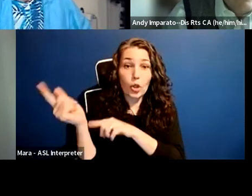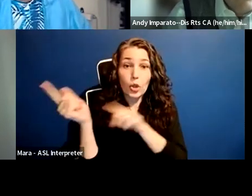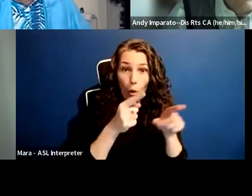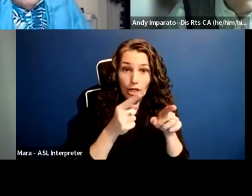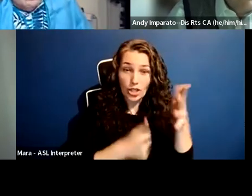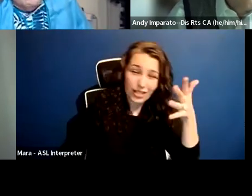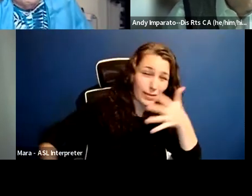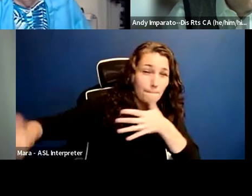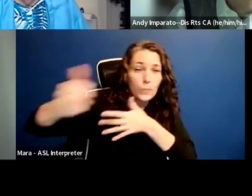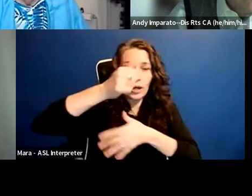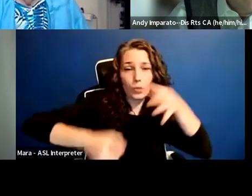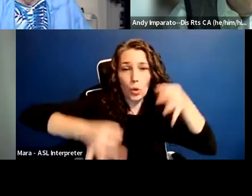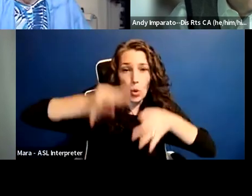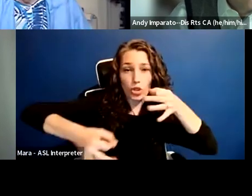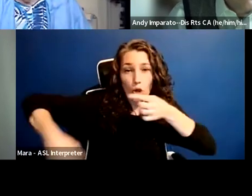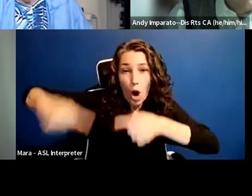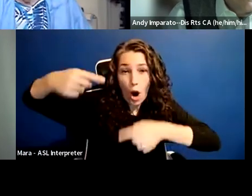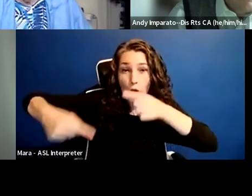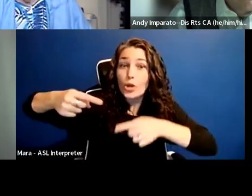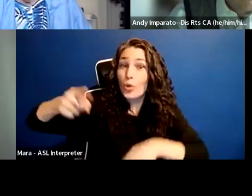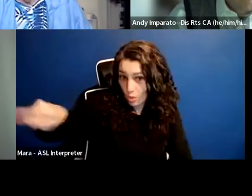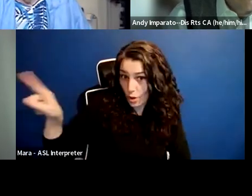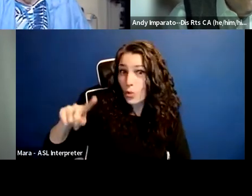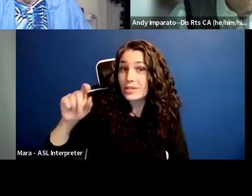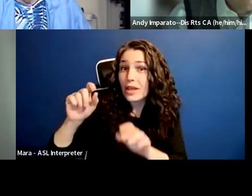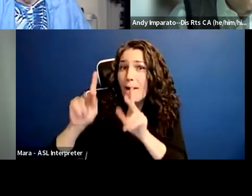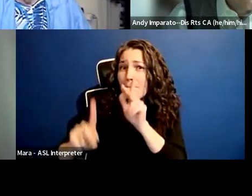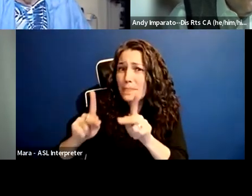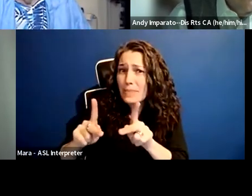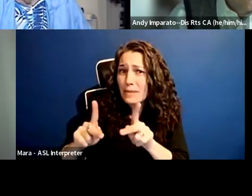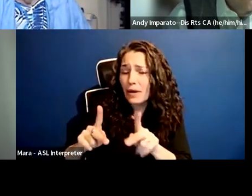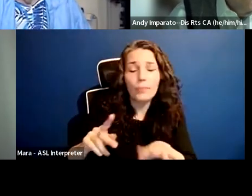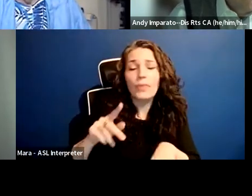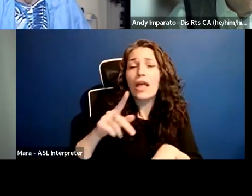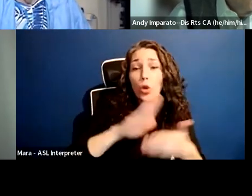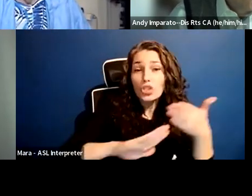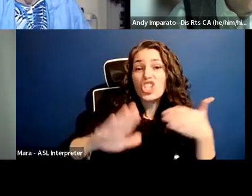that they should be allowed to discriminate against blind students as long as they are not doing it intentionally.